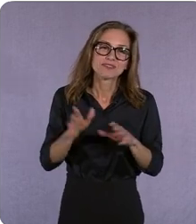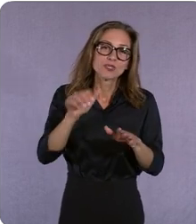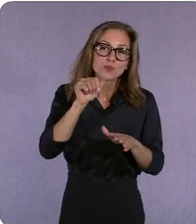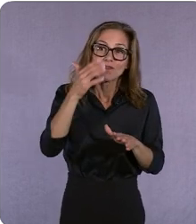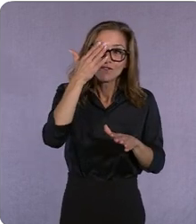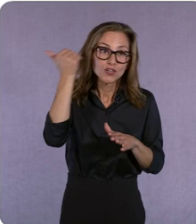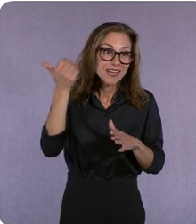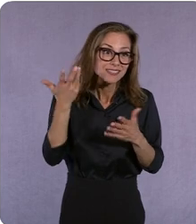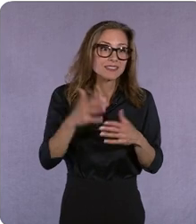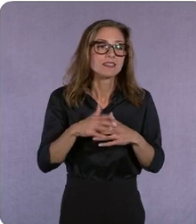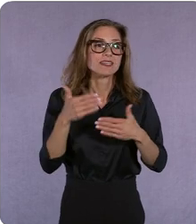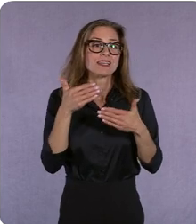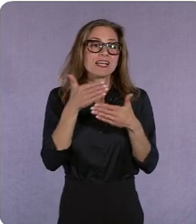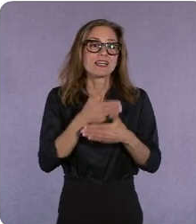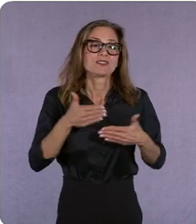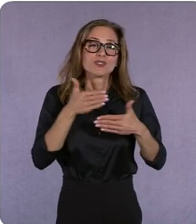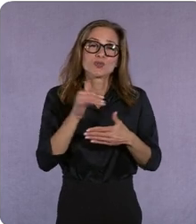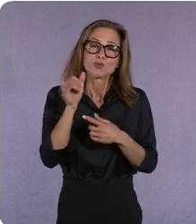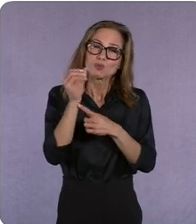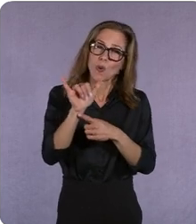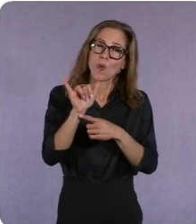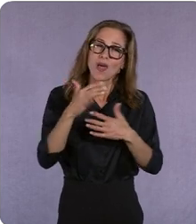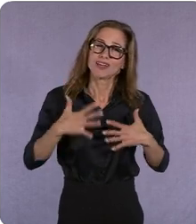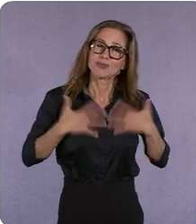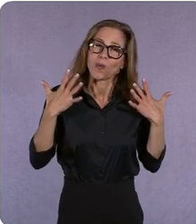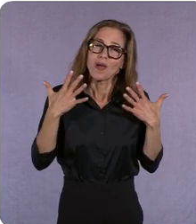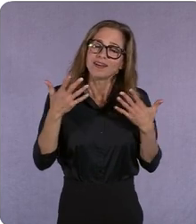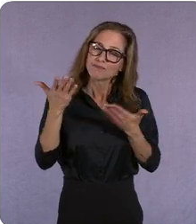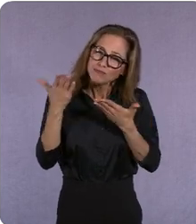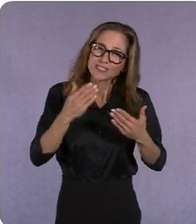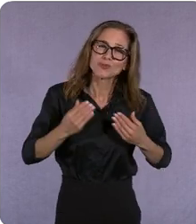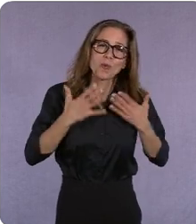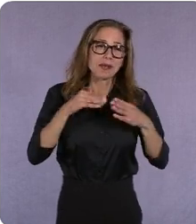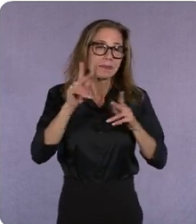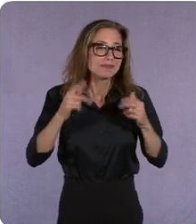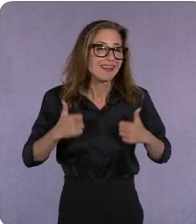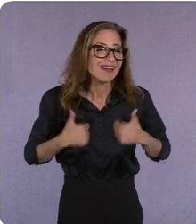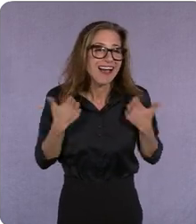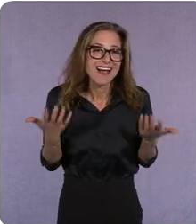bringing joy to people's lives we are over indexed on meaning and under indexed on joy and simplicity